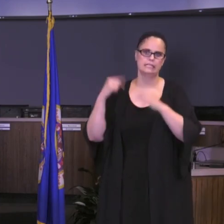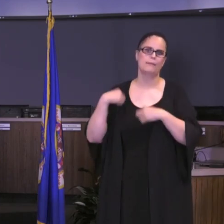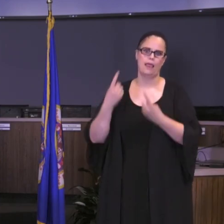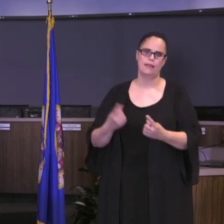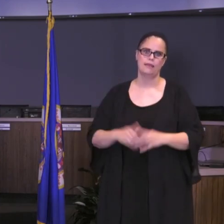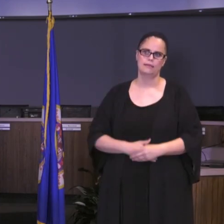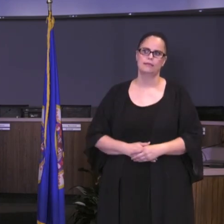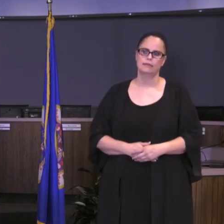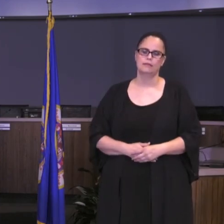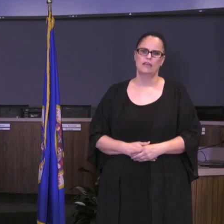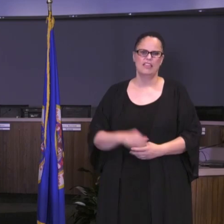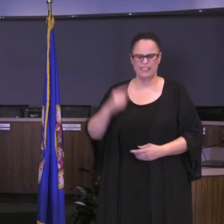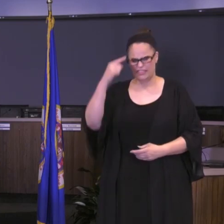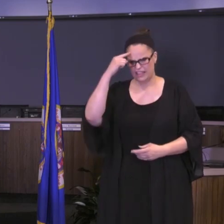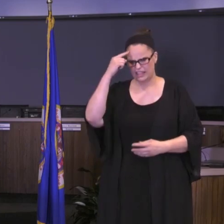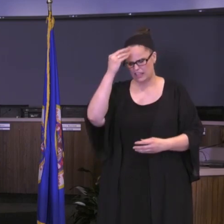about 37,000 students,